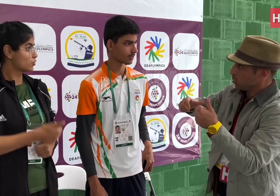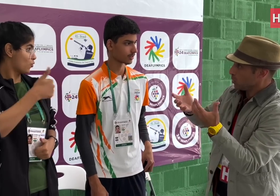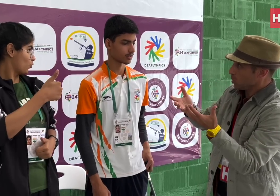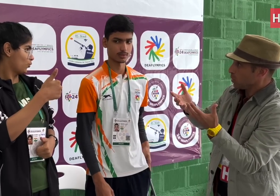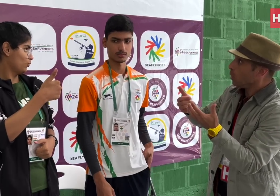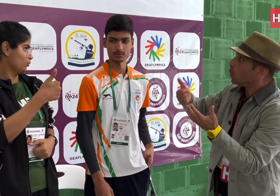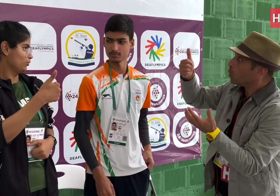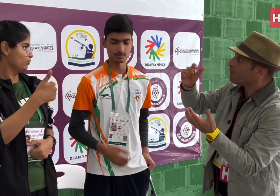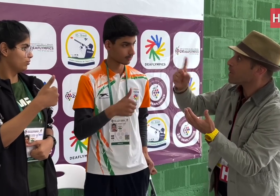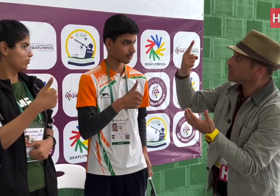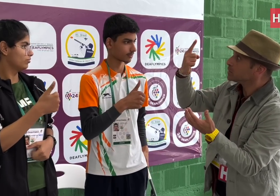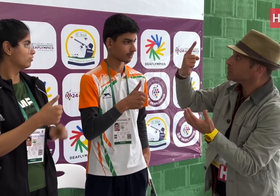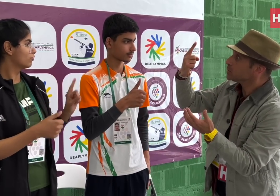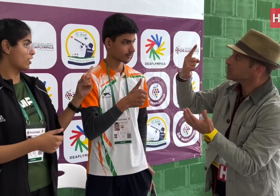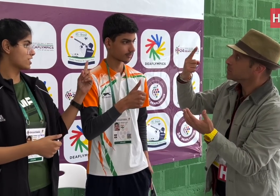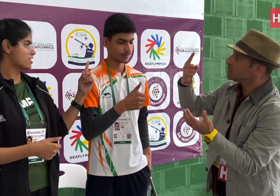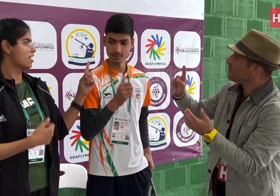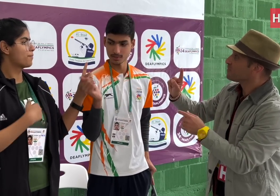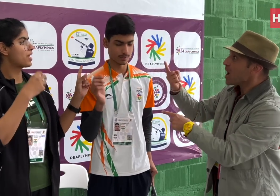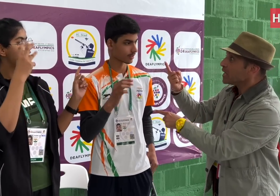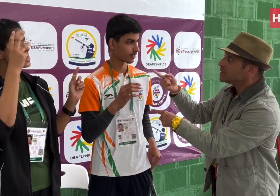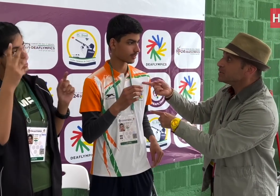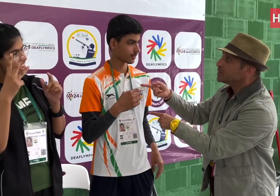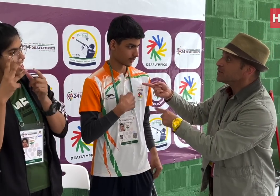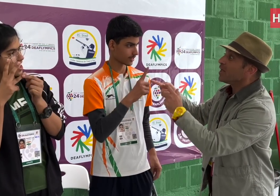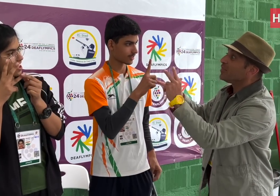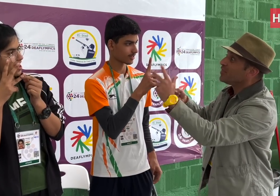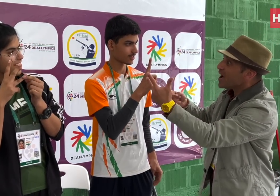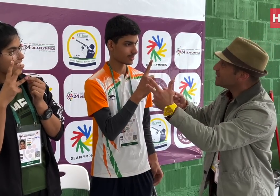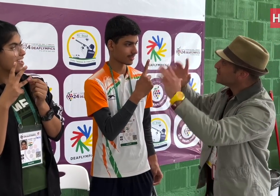We won. He won first place, and I got third place. Congrats!